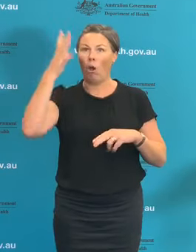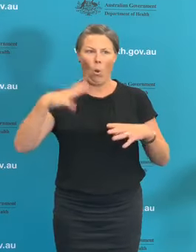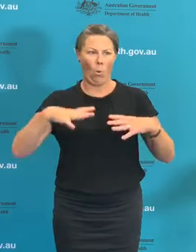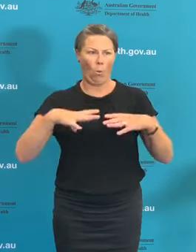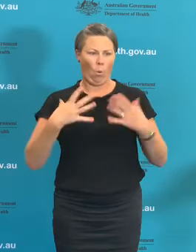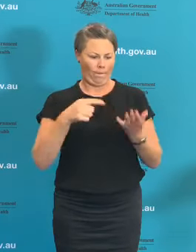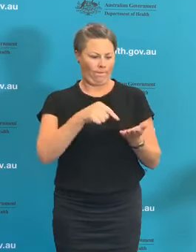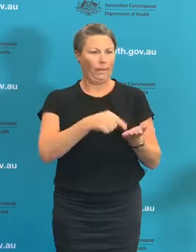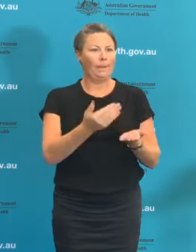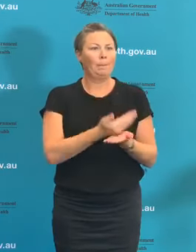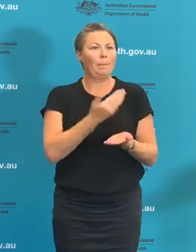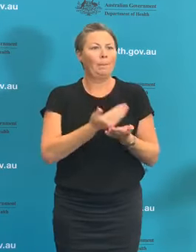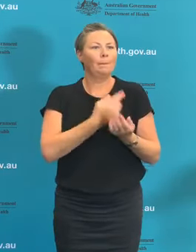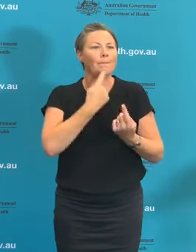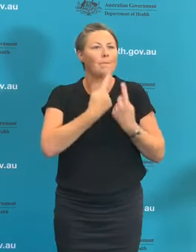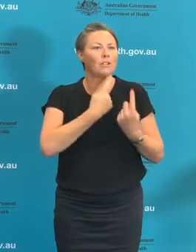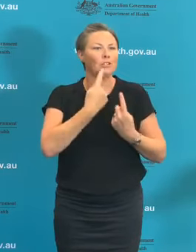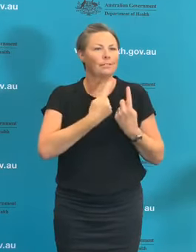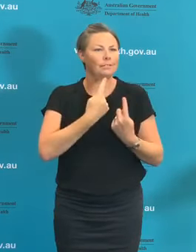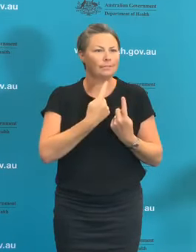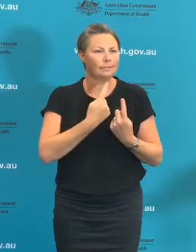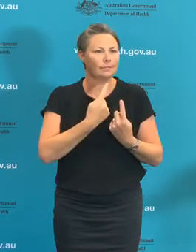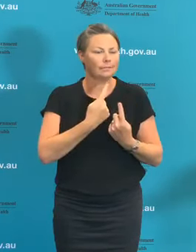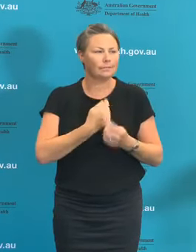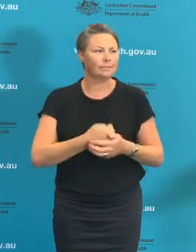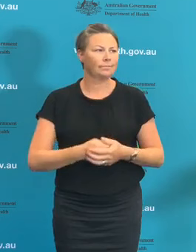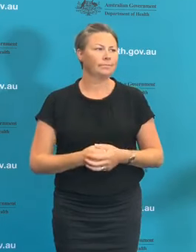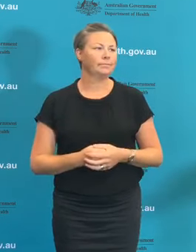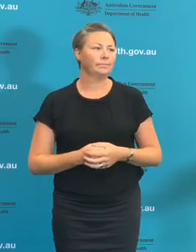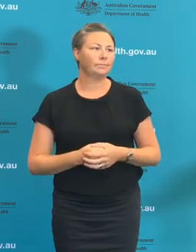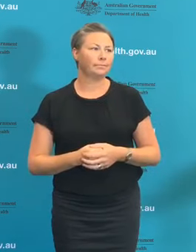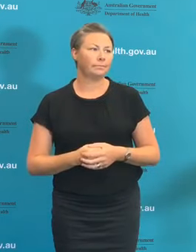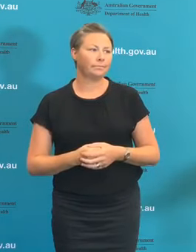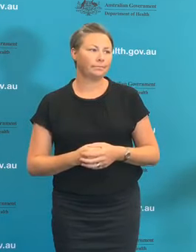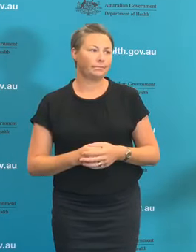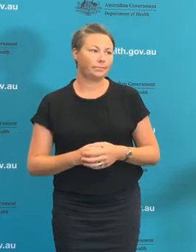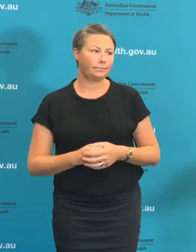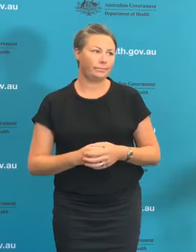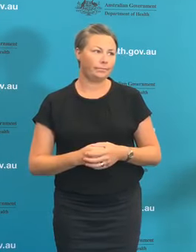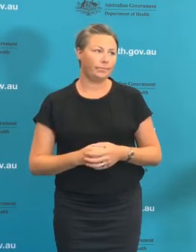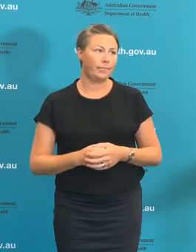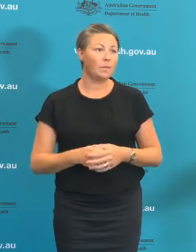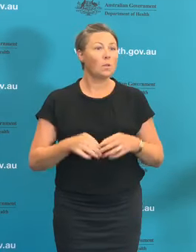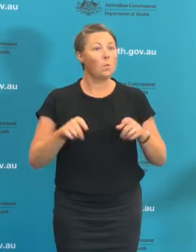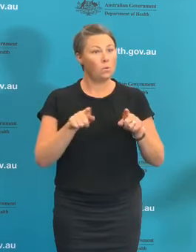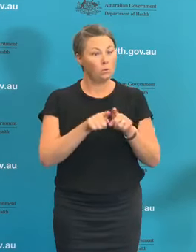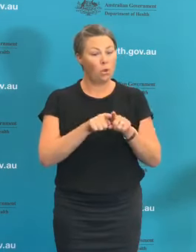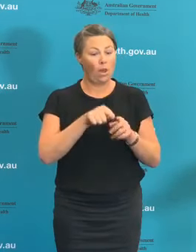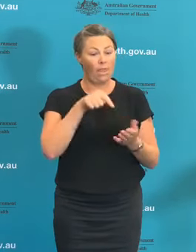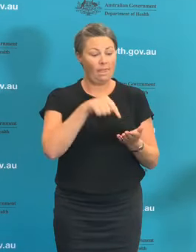to speak. Now, we also remember that that is data that is locally controlled on